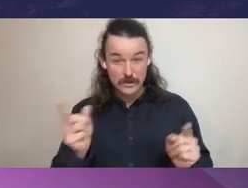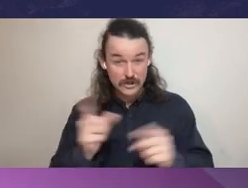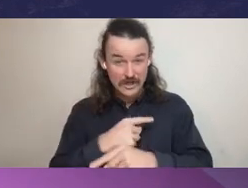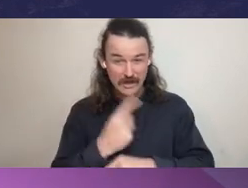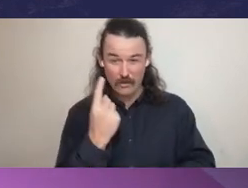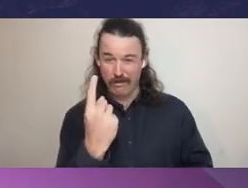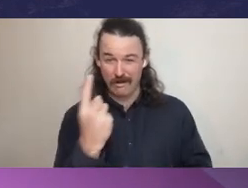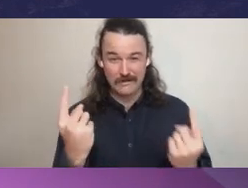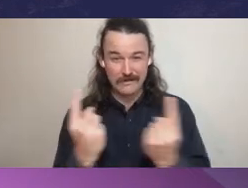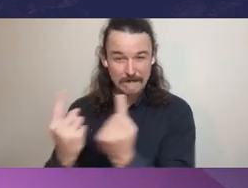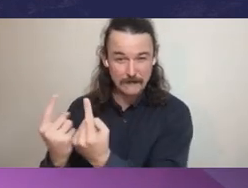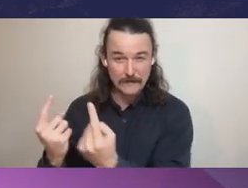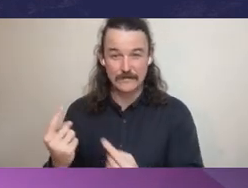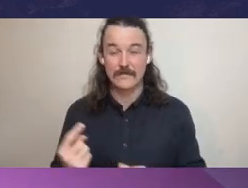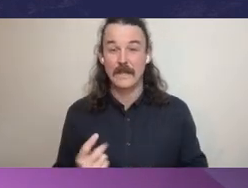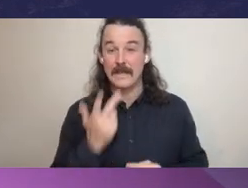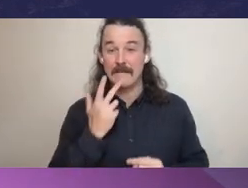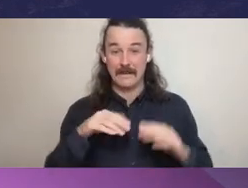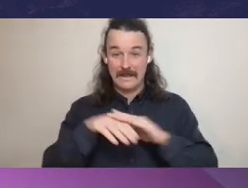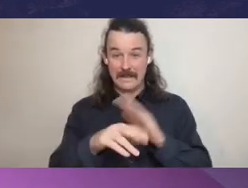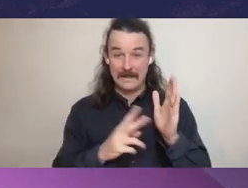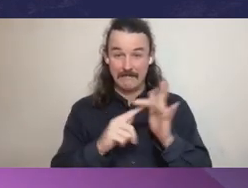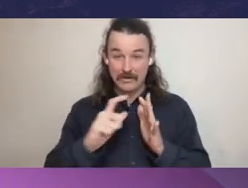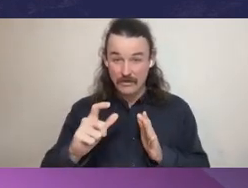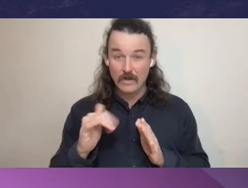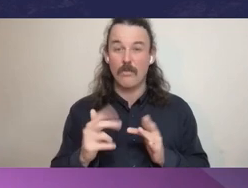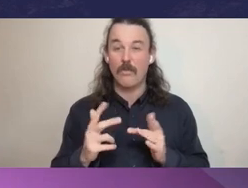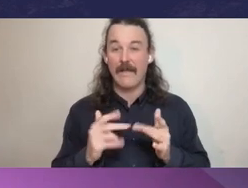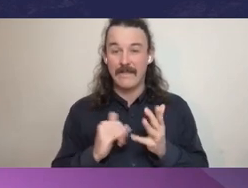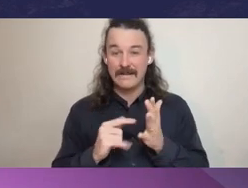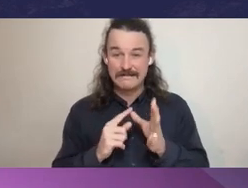but interstate that provides too much focus on